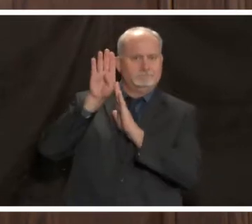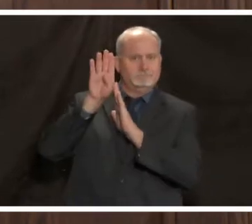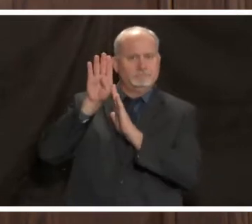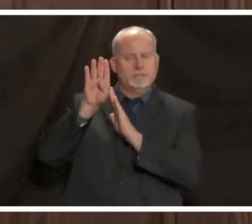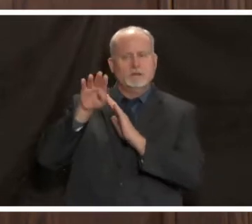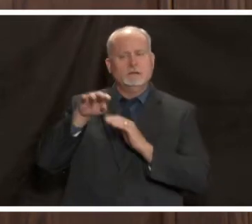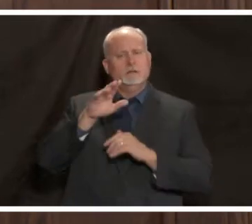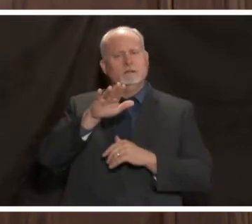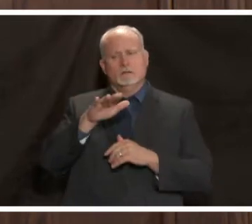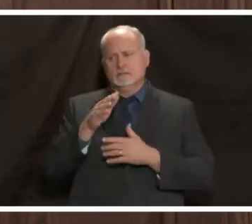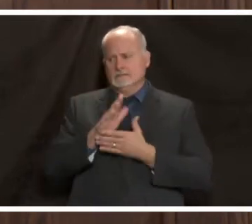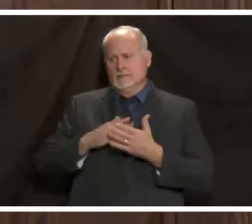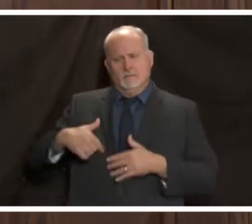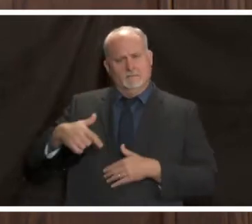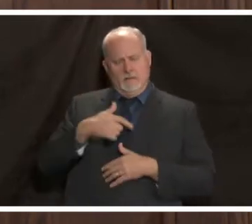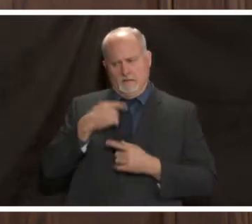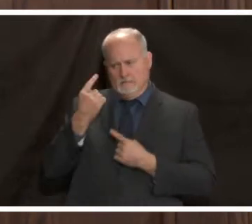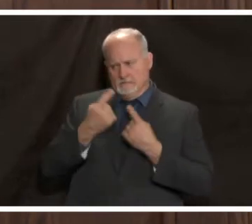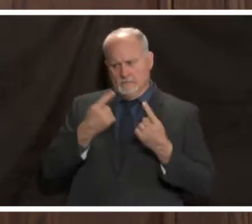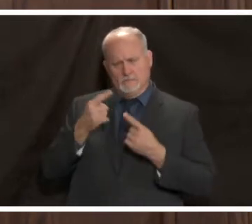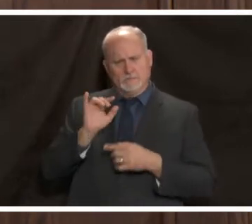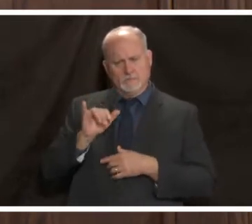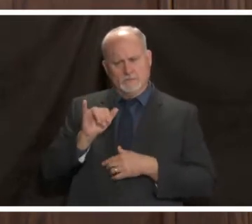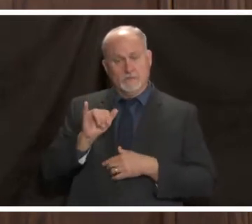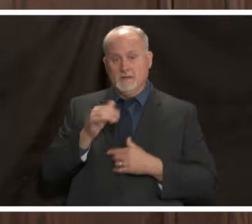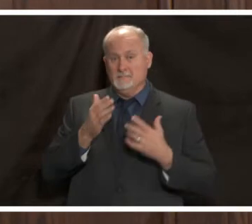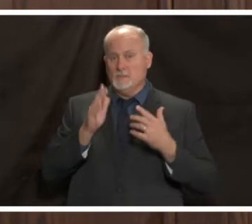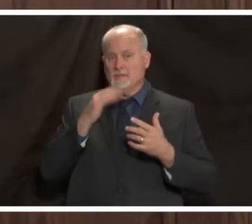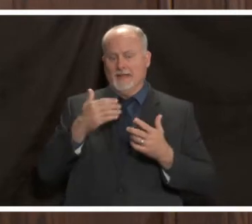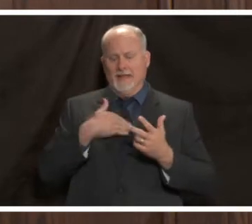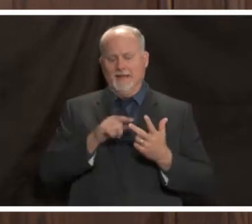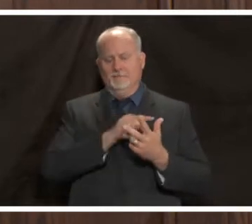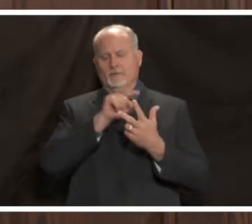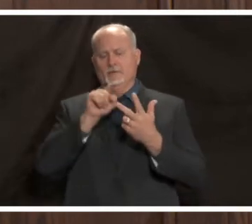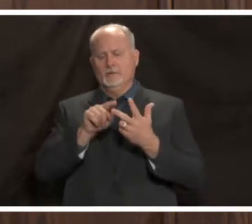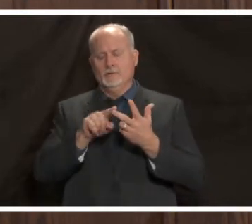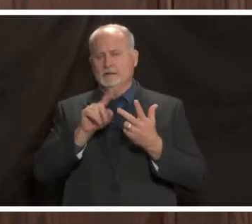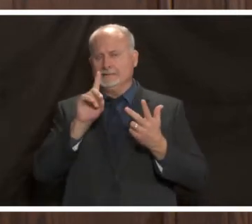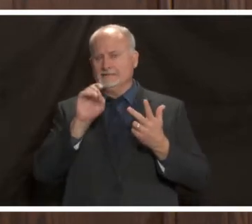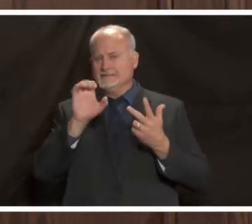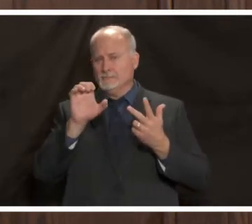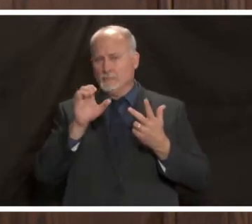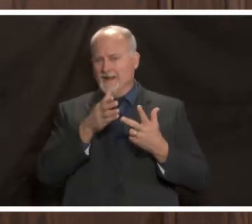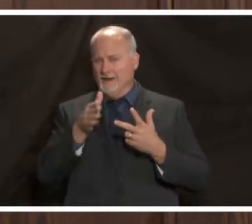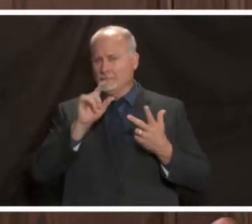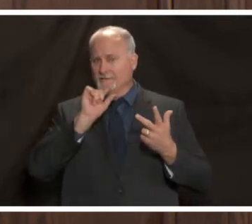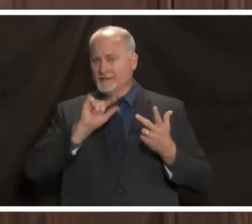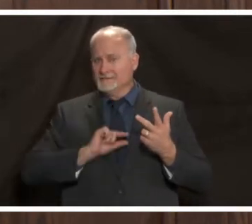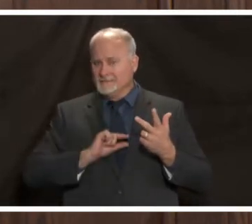the possibility of a third surge coming into december after thanksgiving and after christmas